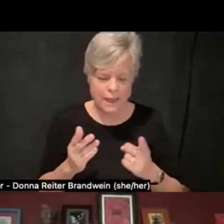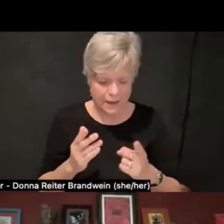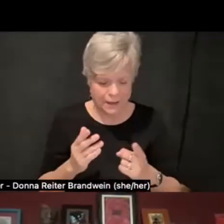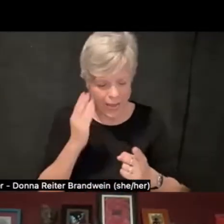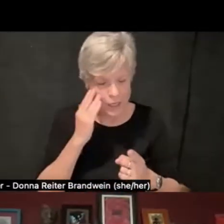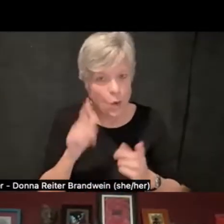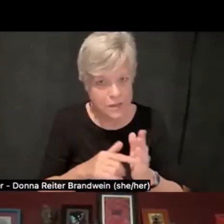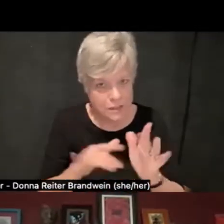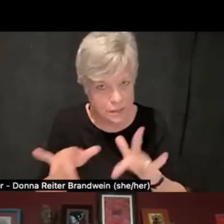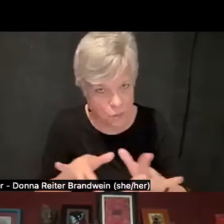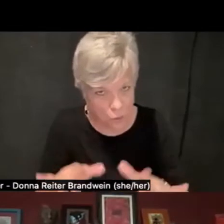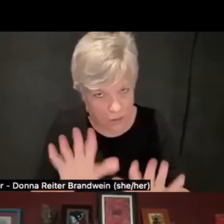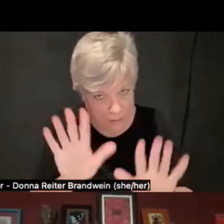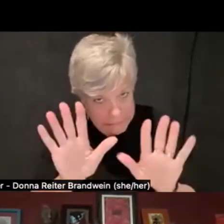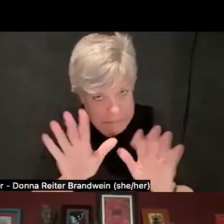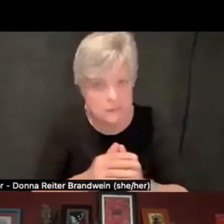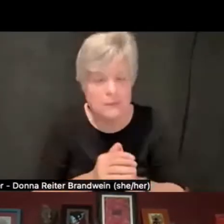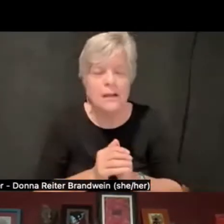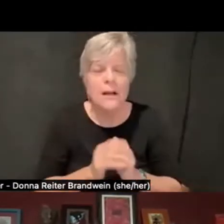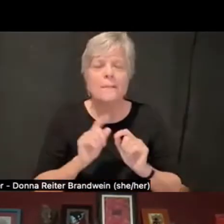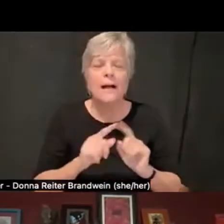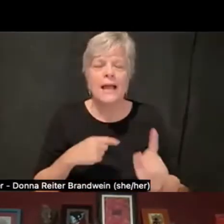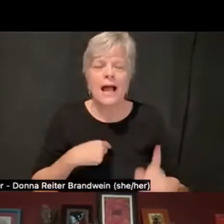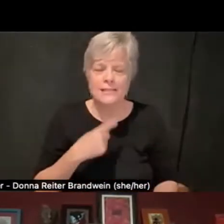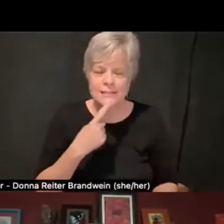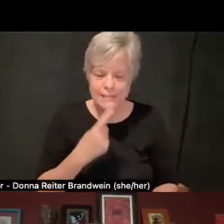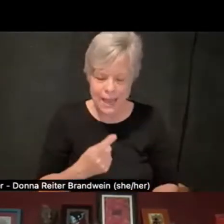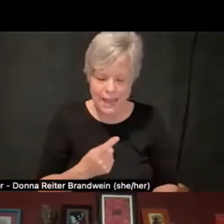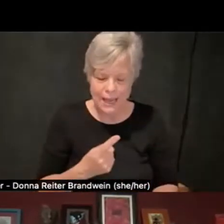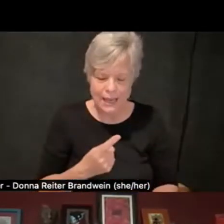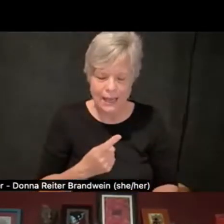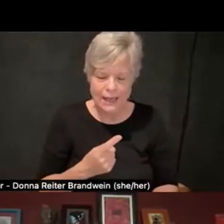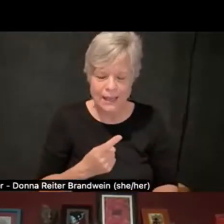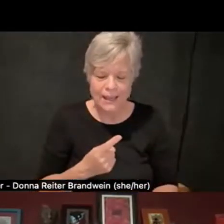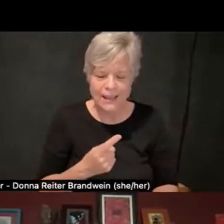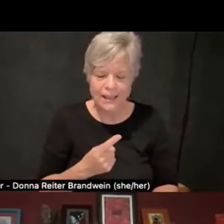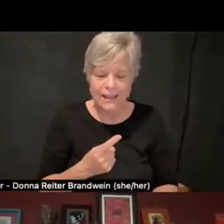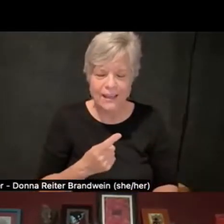complexly I'll say they asked to create